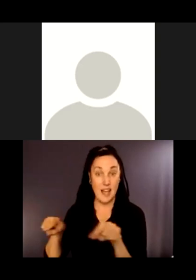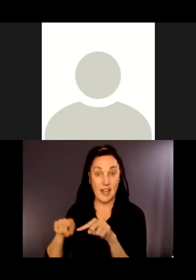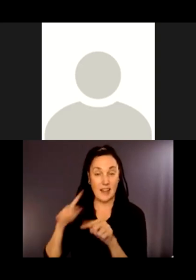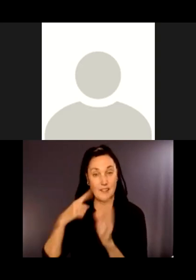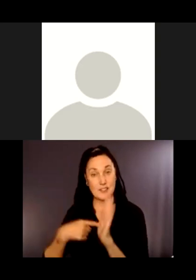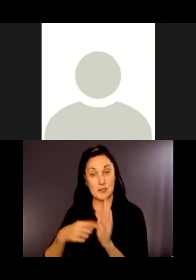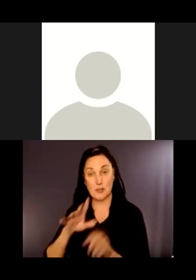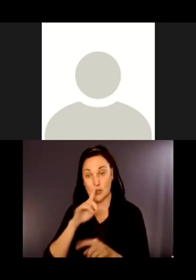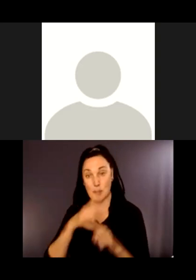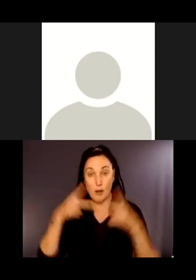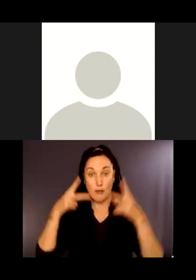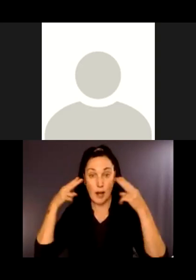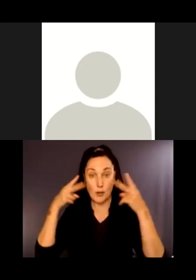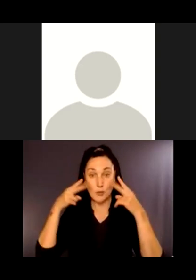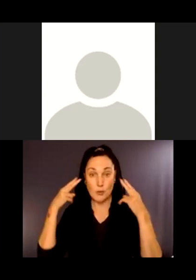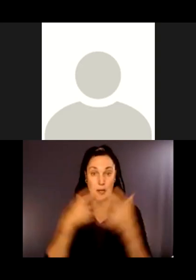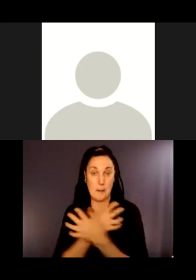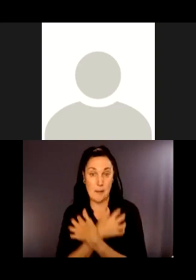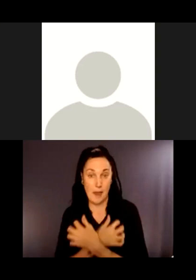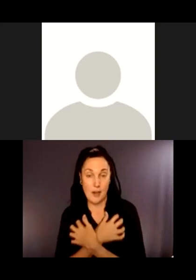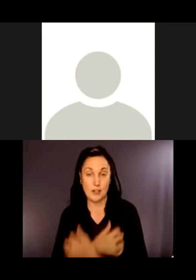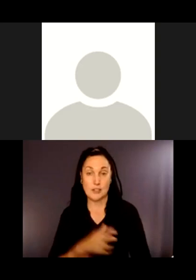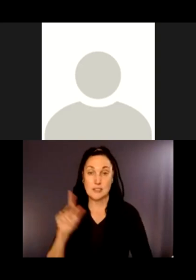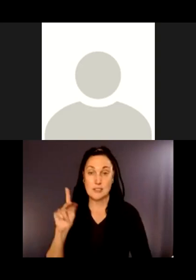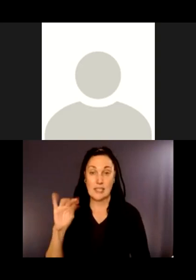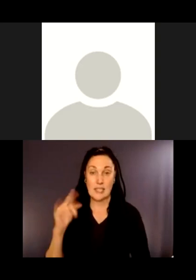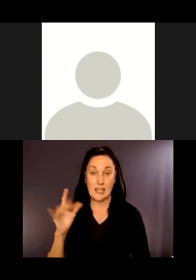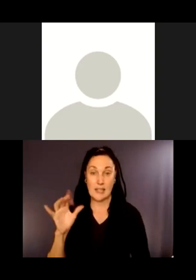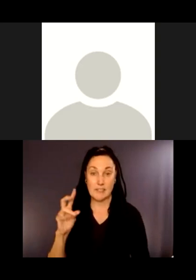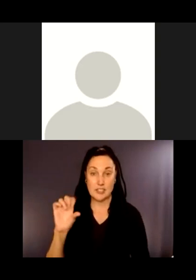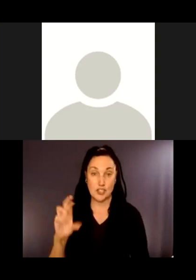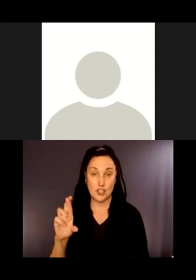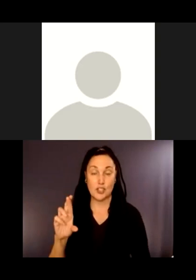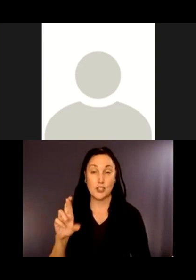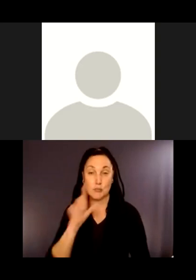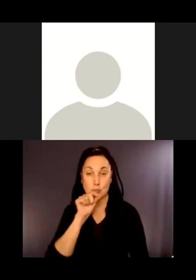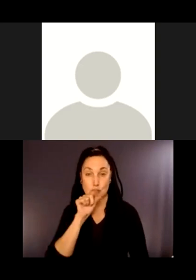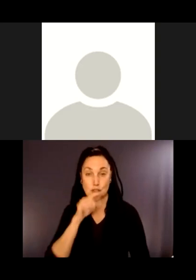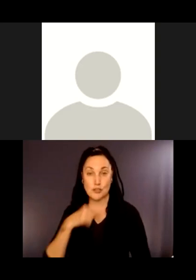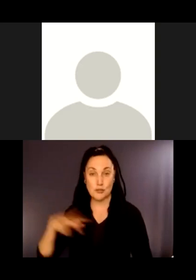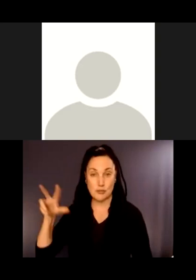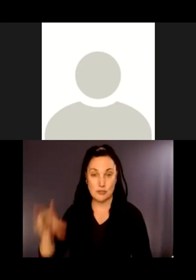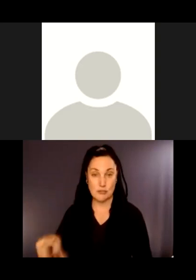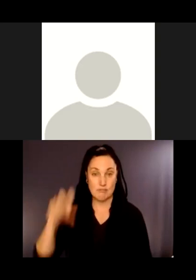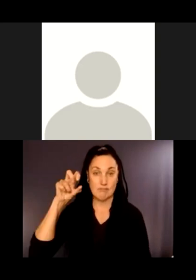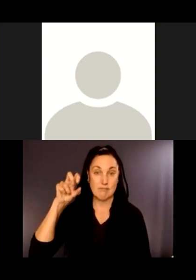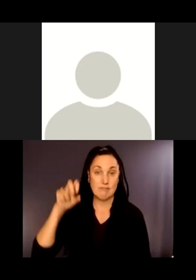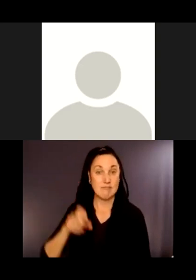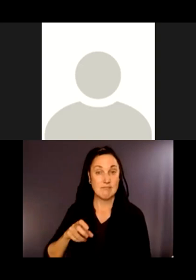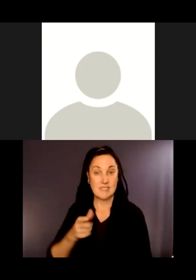raccoons and bears coming down to get spawned out salmon, fly